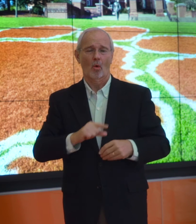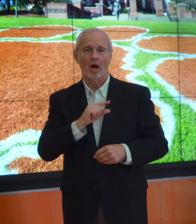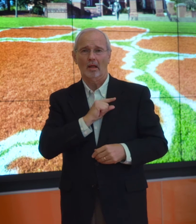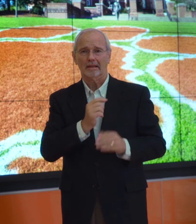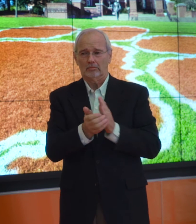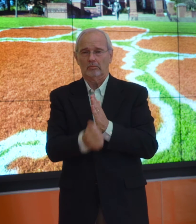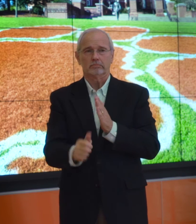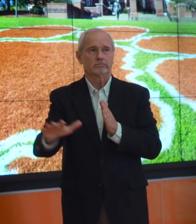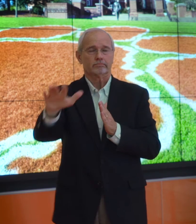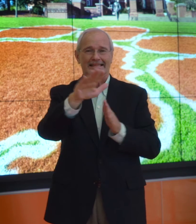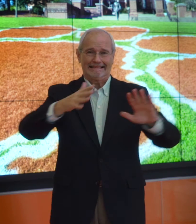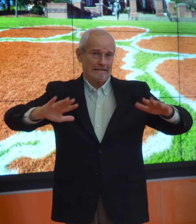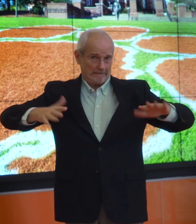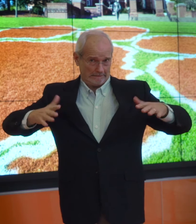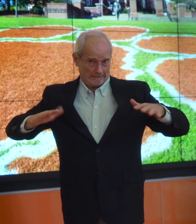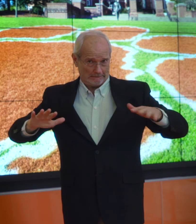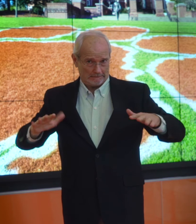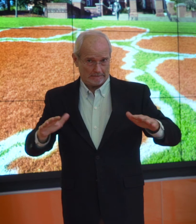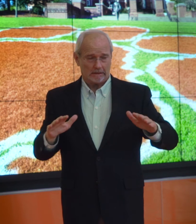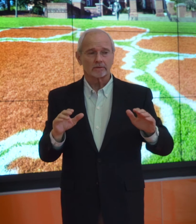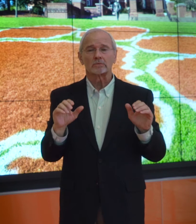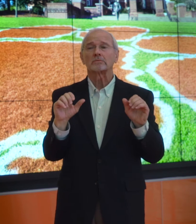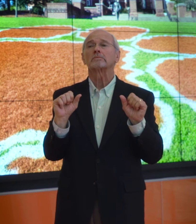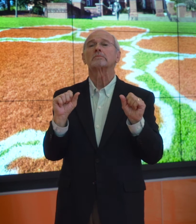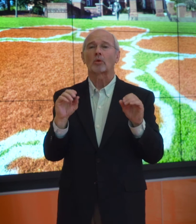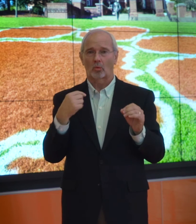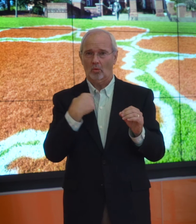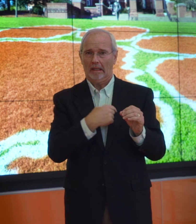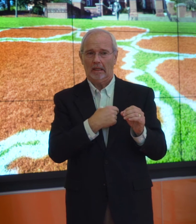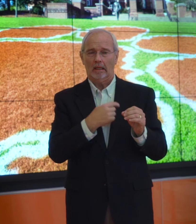Additionally, the quality of interpreters was inadequate.